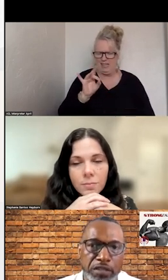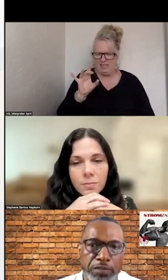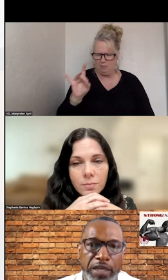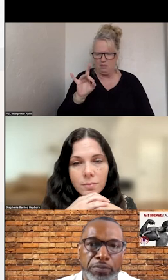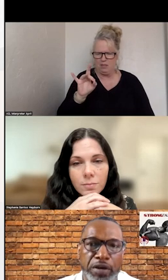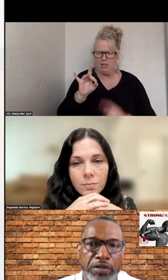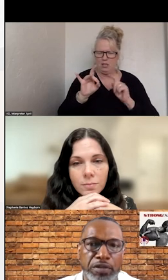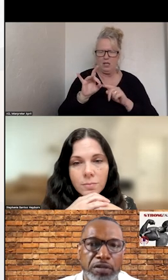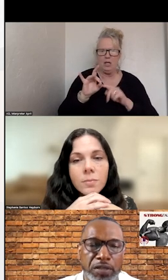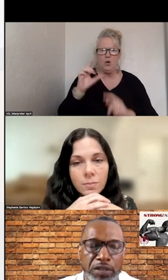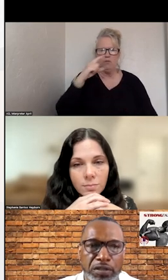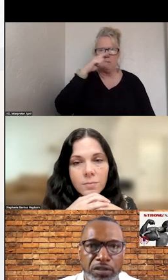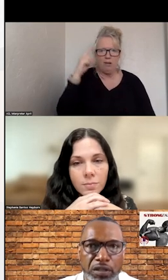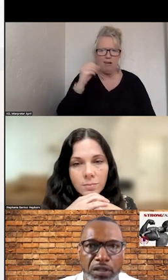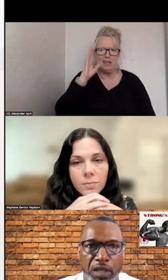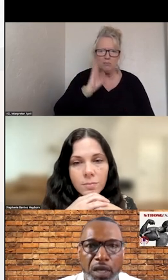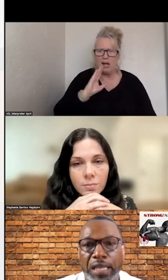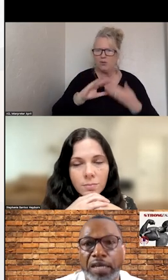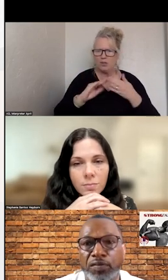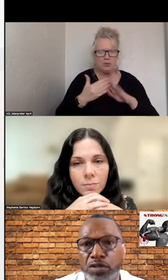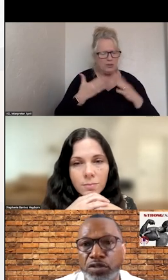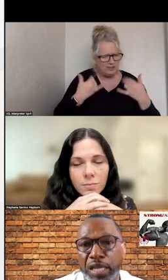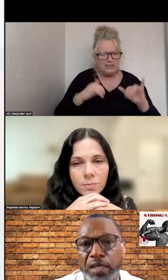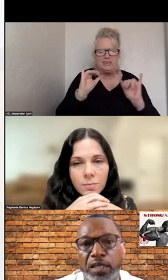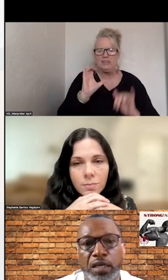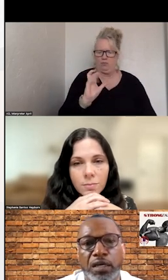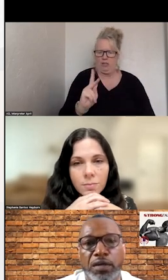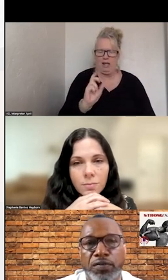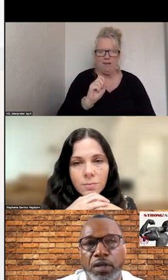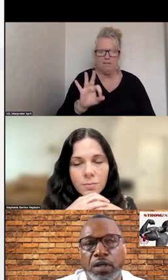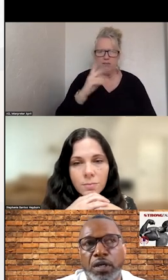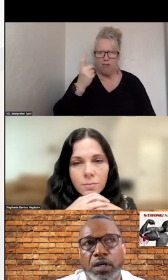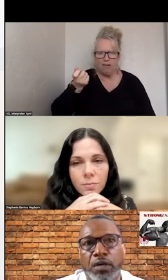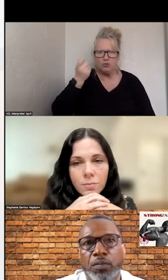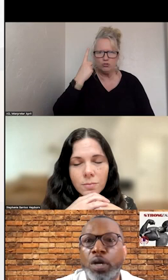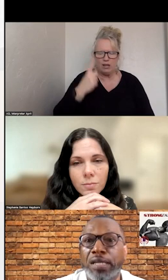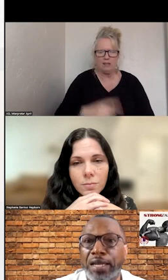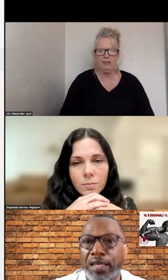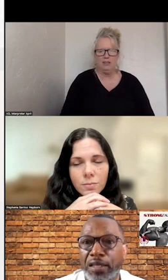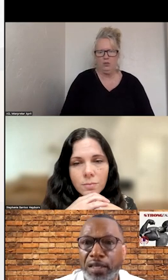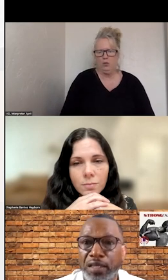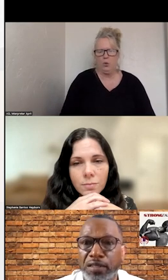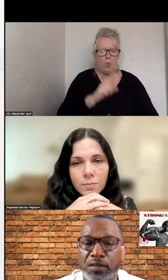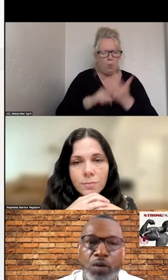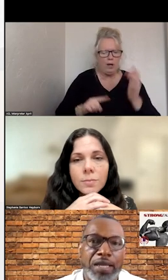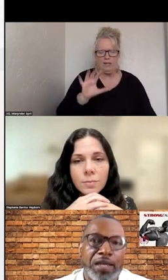WITH BLACK AND BROWN COMMUNITIES. I THINK THERE IS A LACK OF UNDERSTANDING OF WHAT 988 IS AND WHY